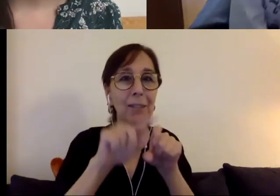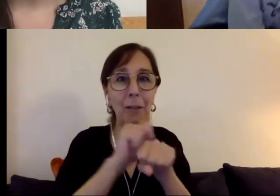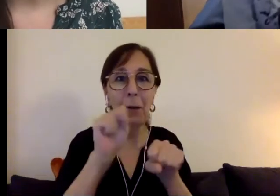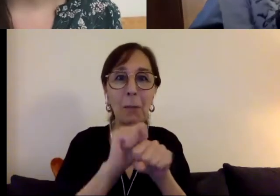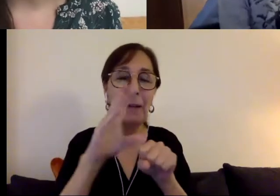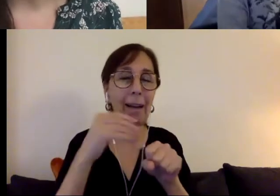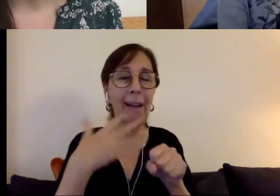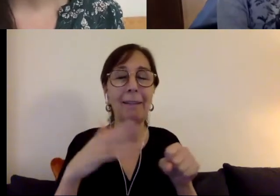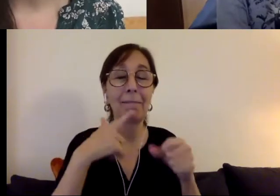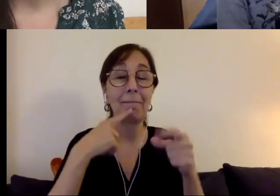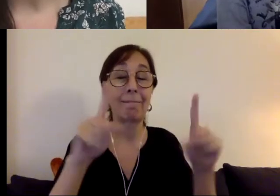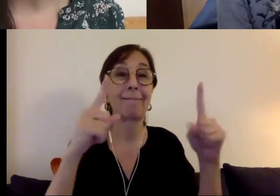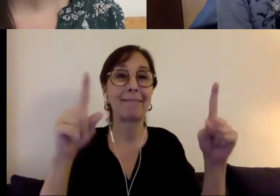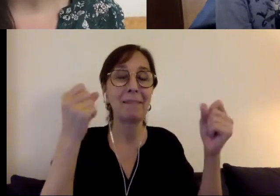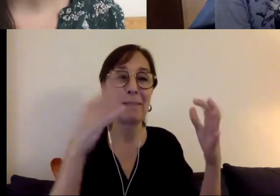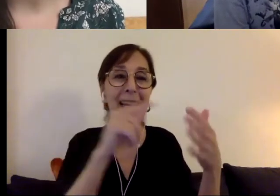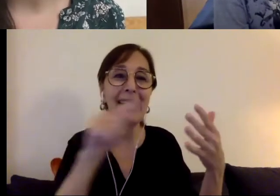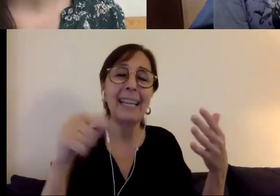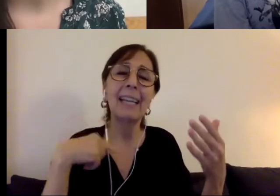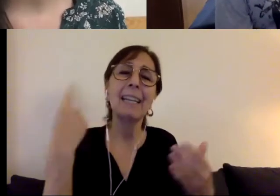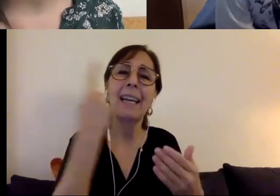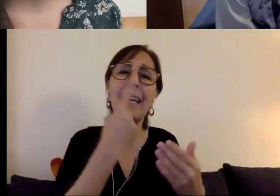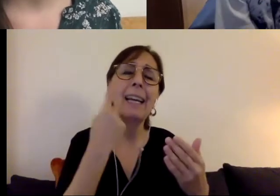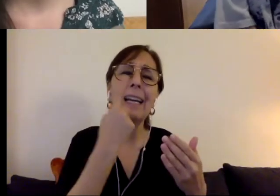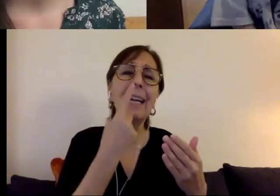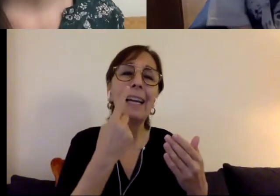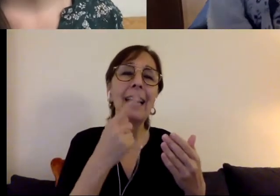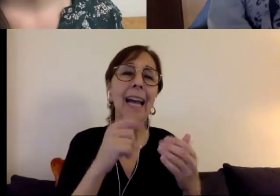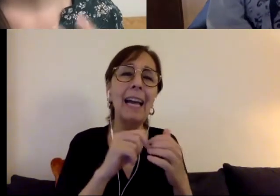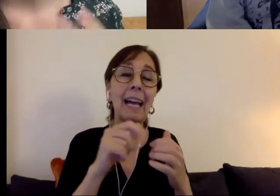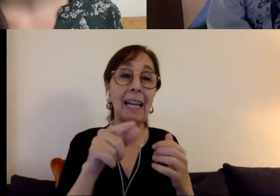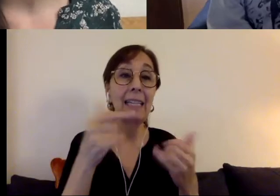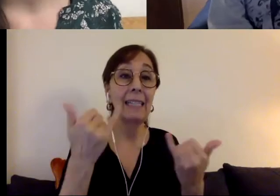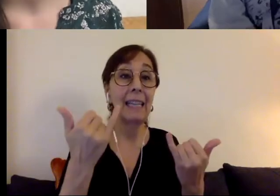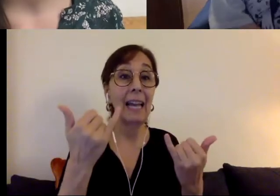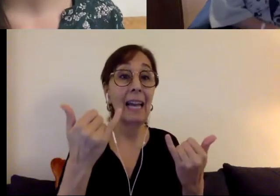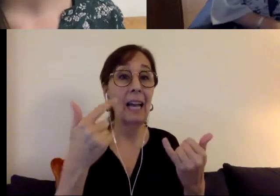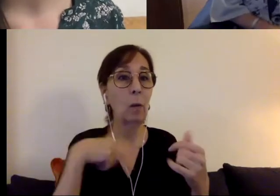just wanted to ask you about how have you seen the fight for disability rights